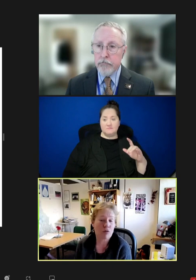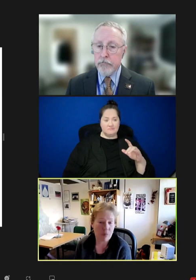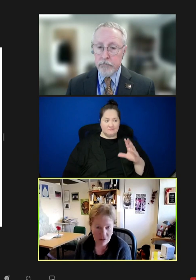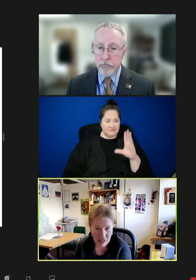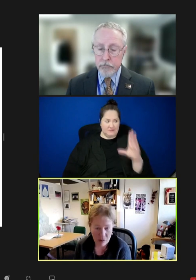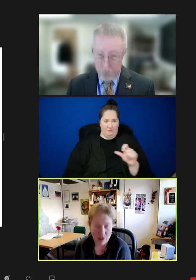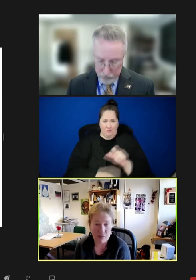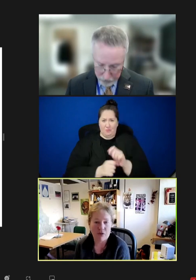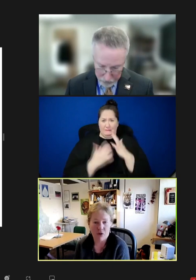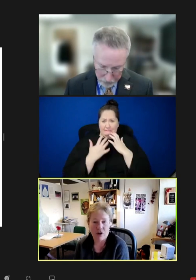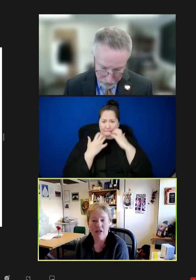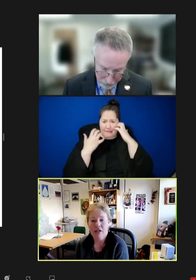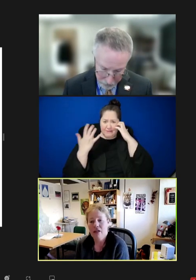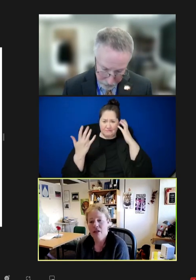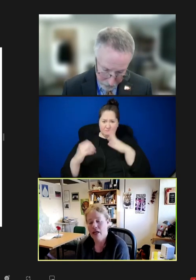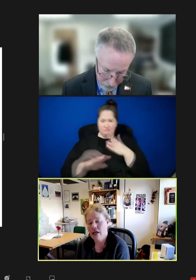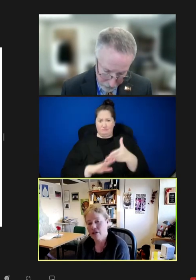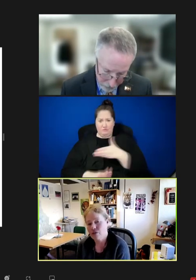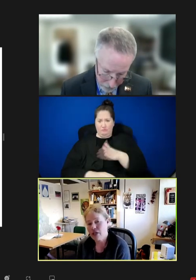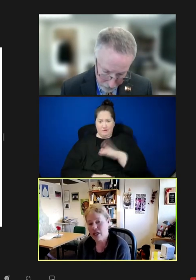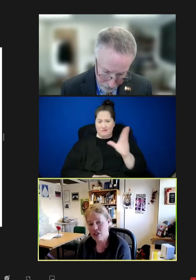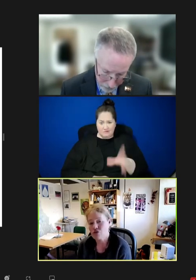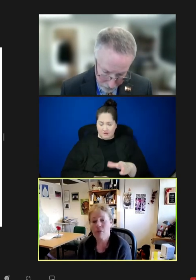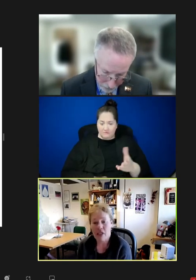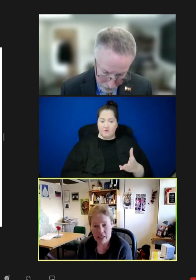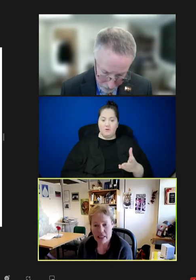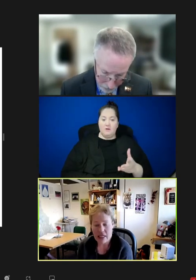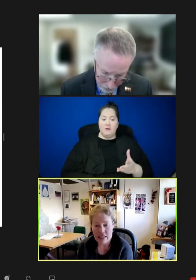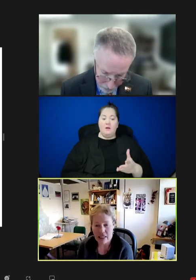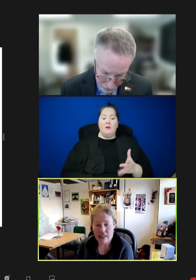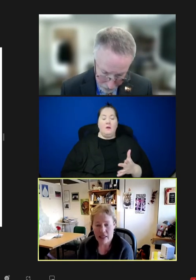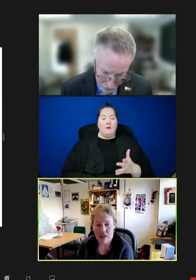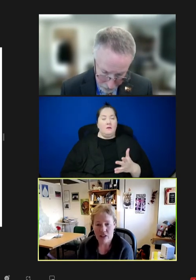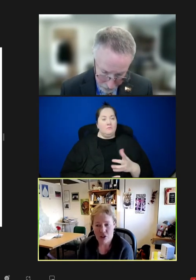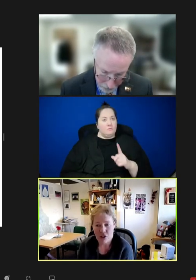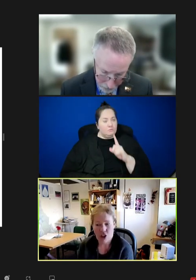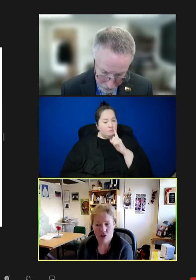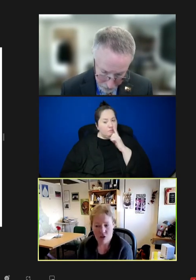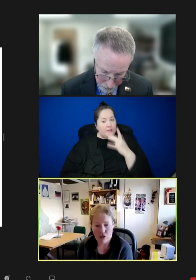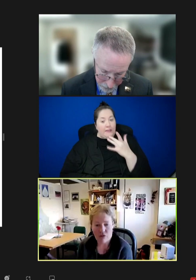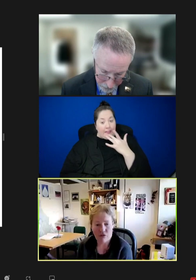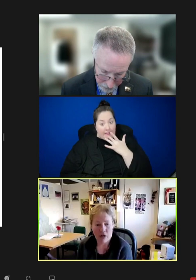with a measles outbreak before. And we got extremely lucky, I think, that this particular